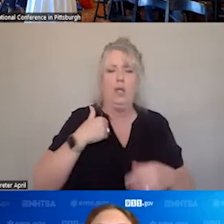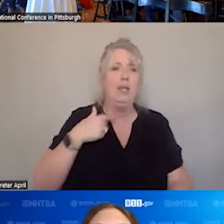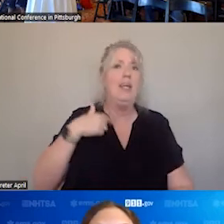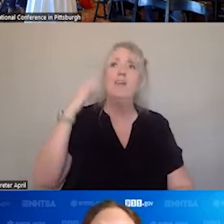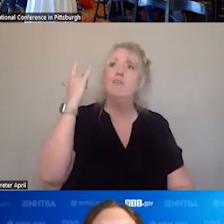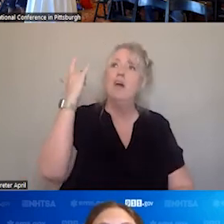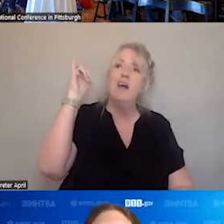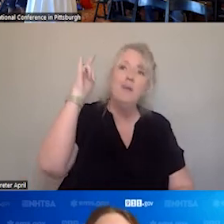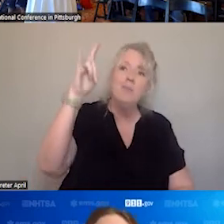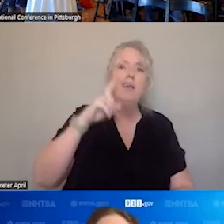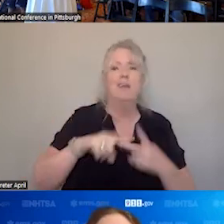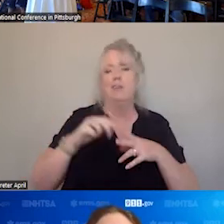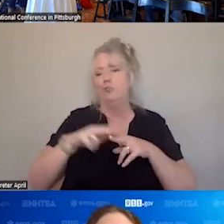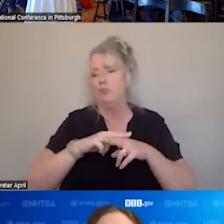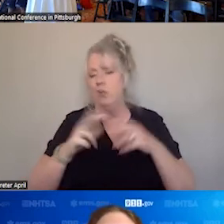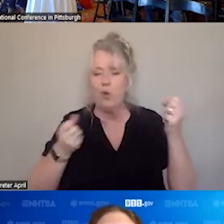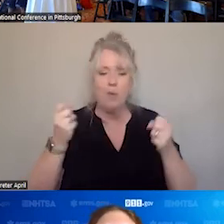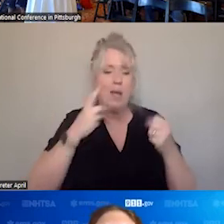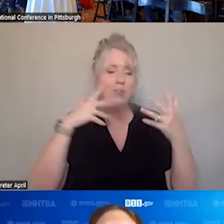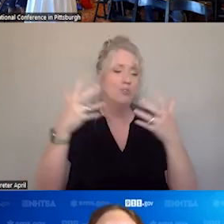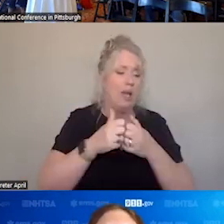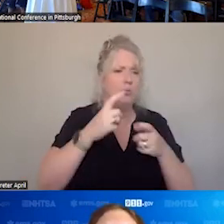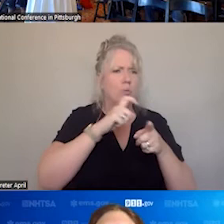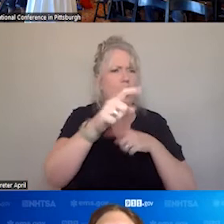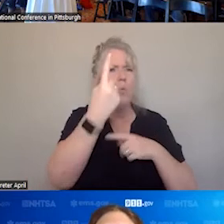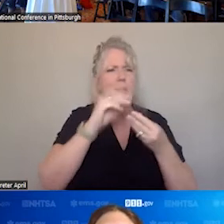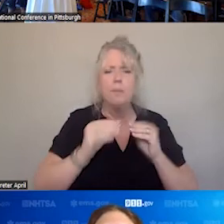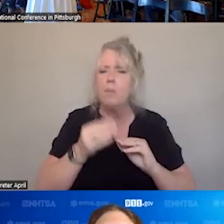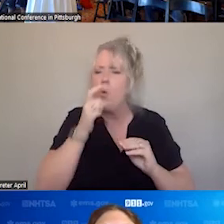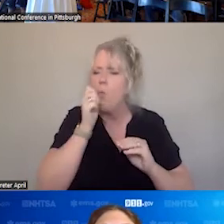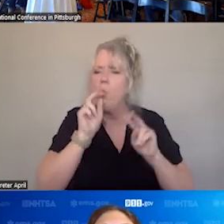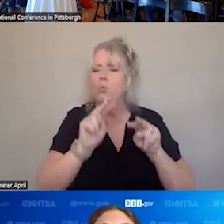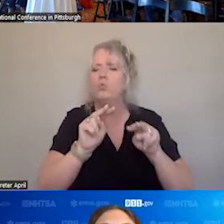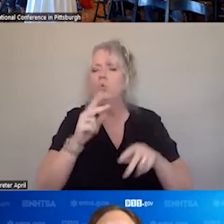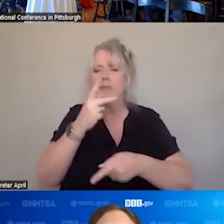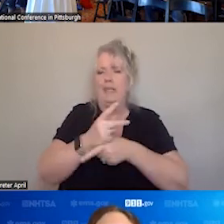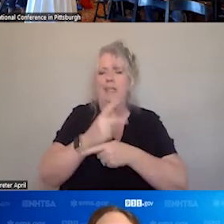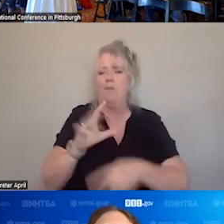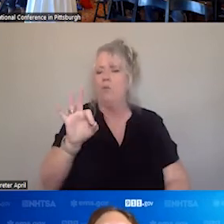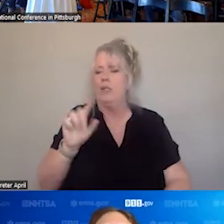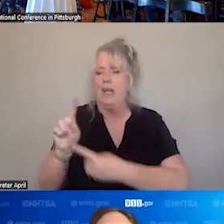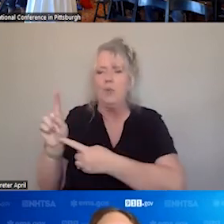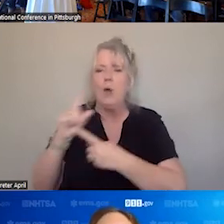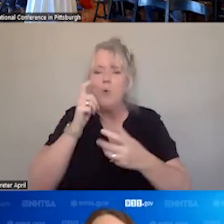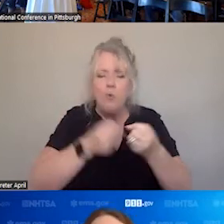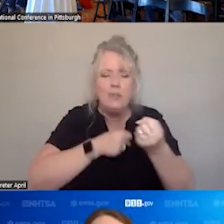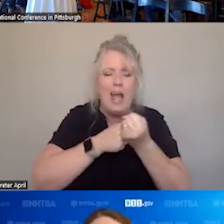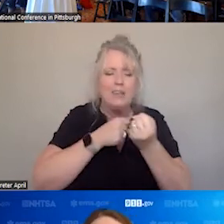CRASHES WE CALL ONE NUMBER. BUT WHO IS LOOKING OUT FOR 911? WHO IS ADVOCATING FOR 911 AT FEDERAL